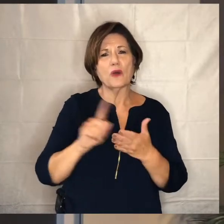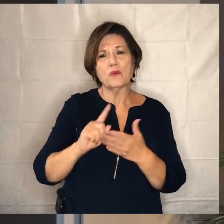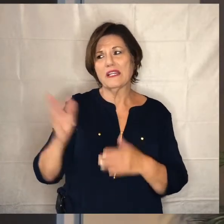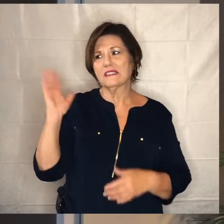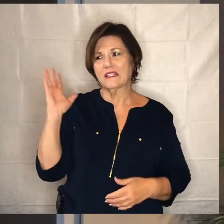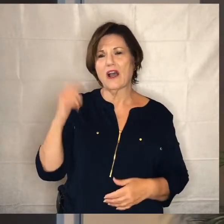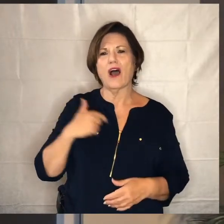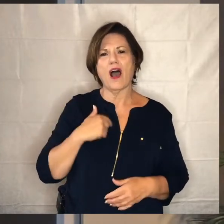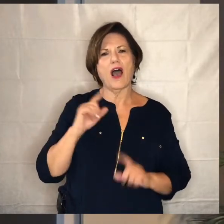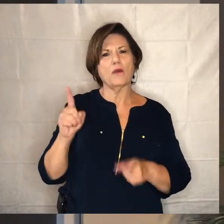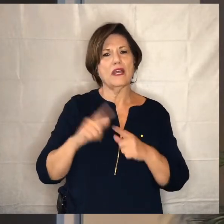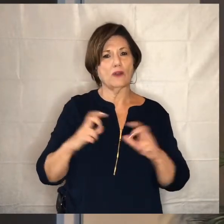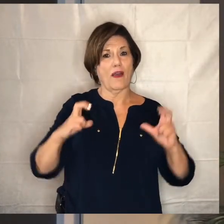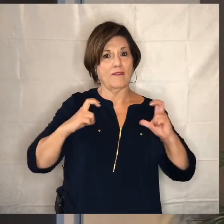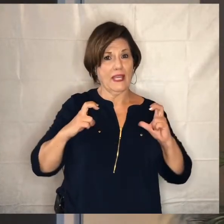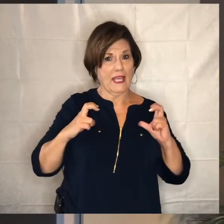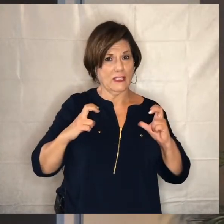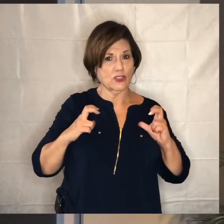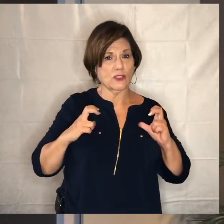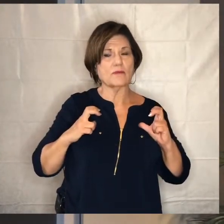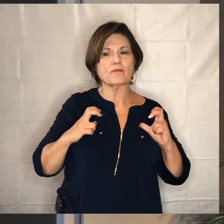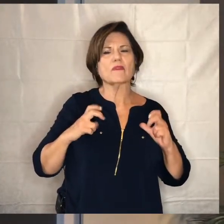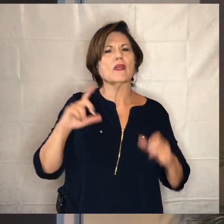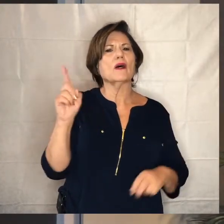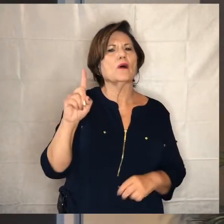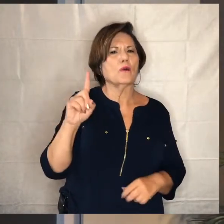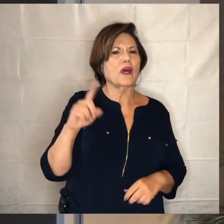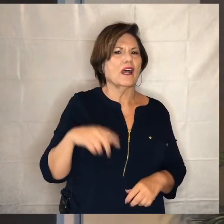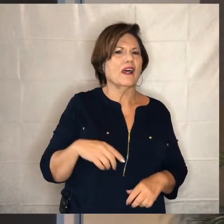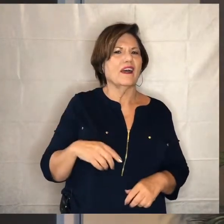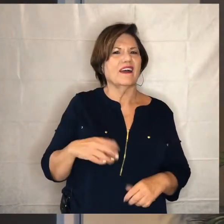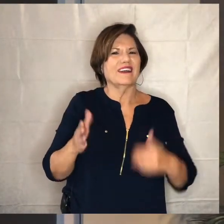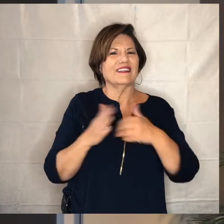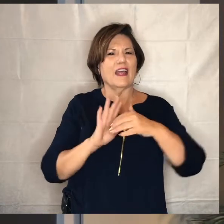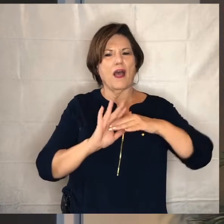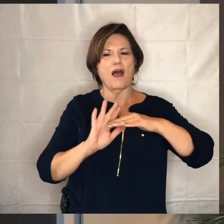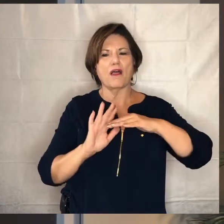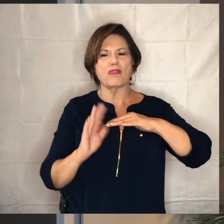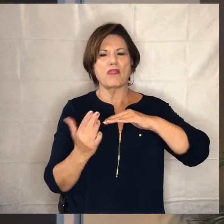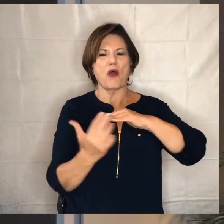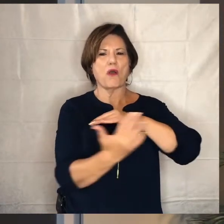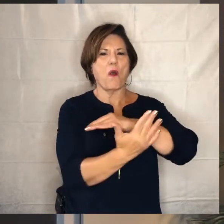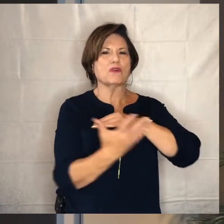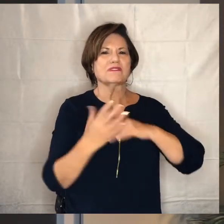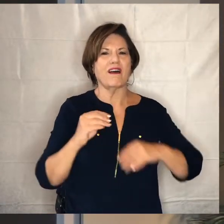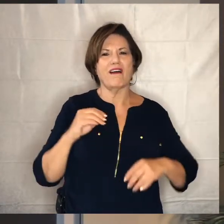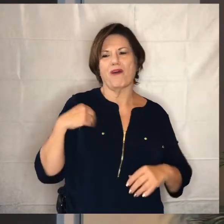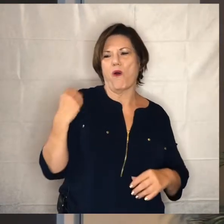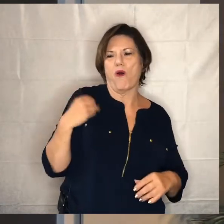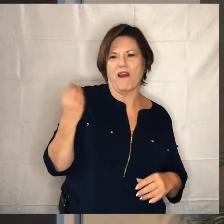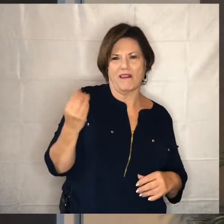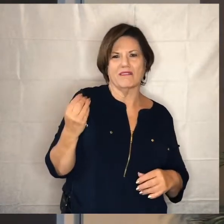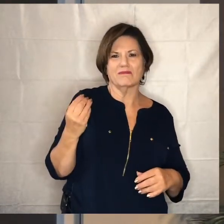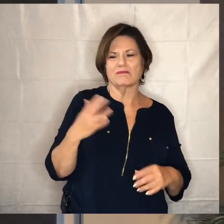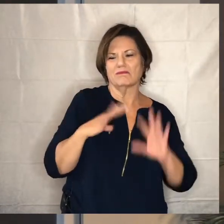i was on vacation and i was up in the the coast of oregon with friends of ours um and i my family and i have been